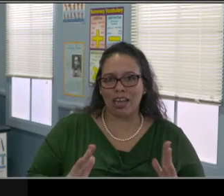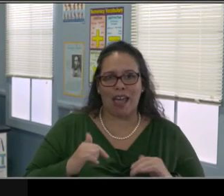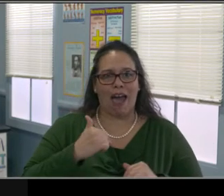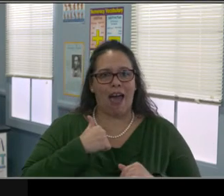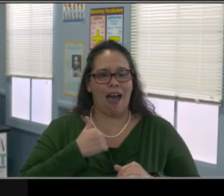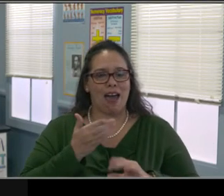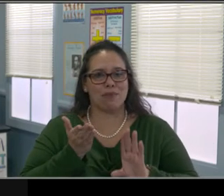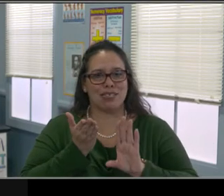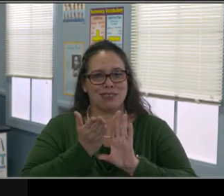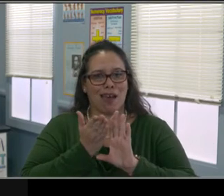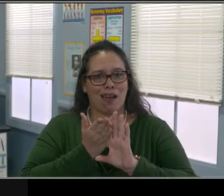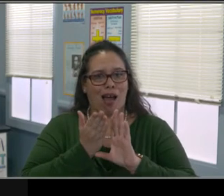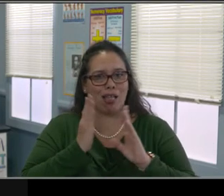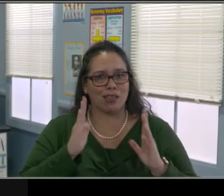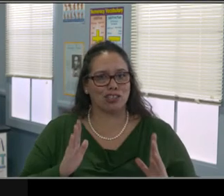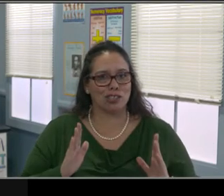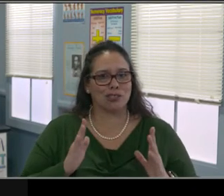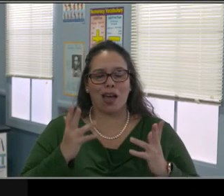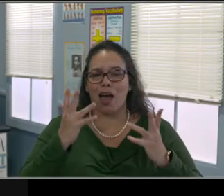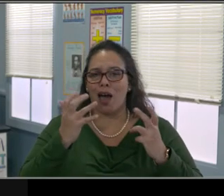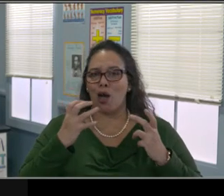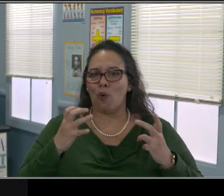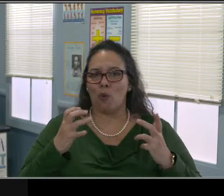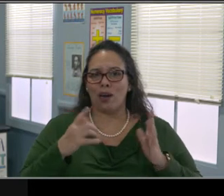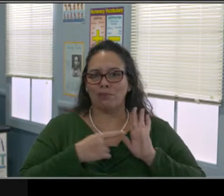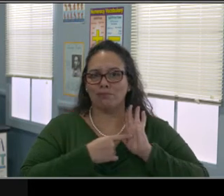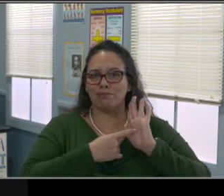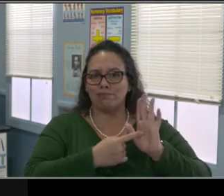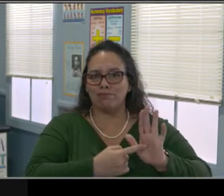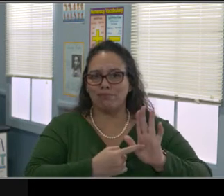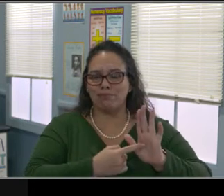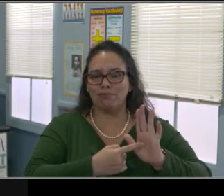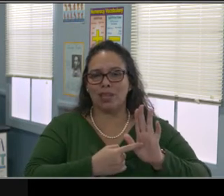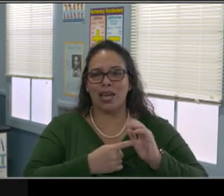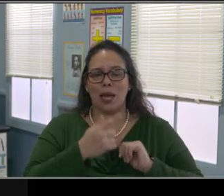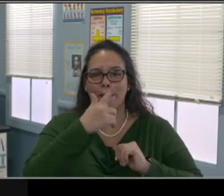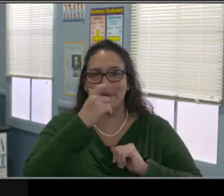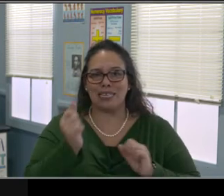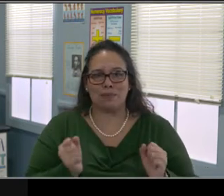but both those bills affect special education and,